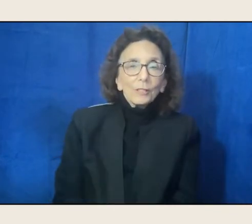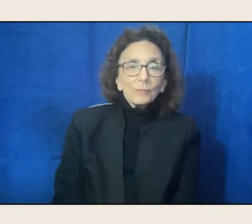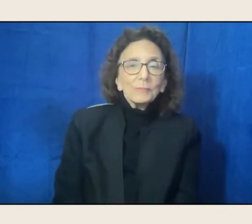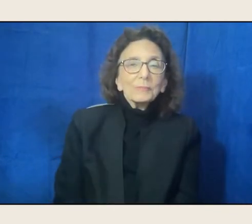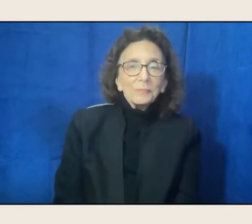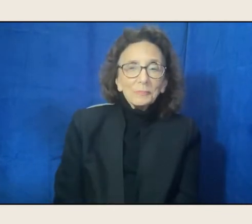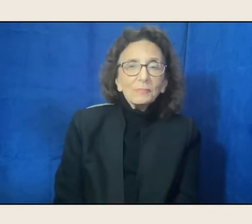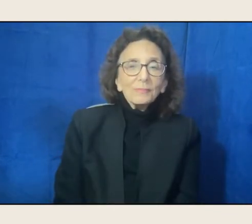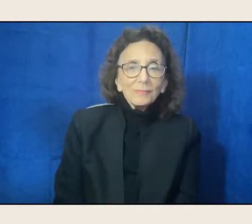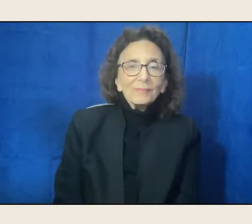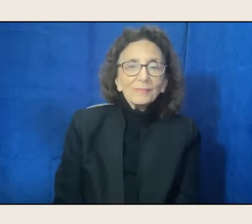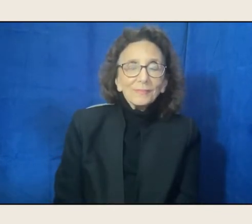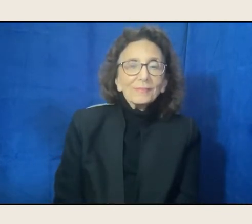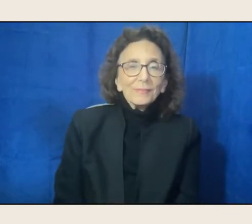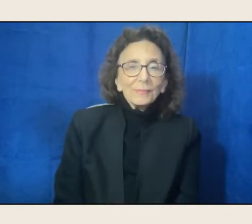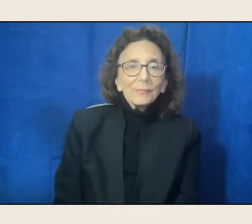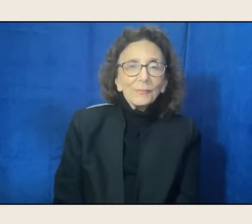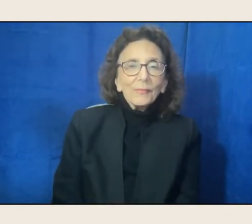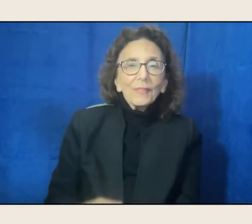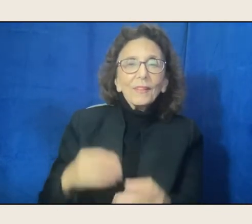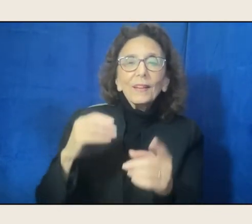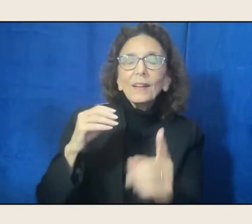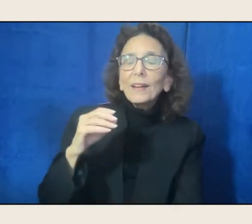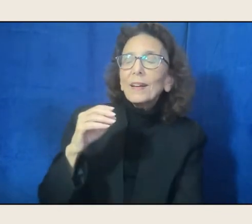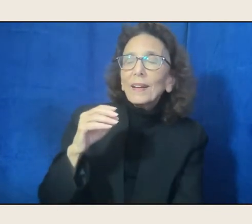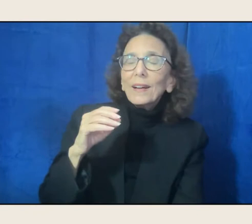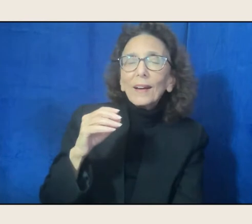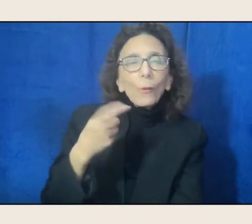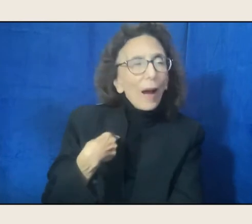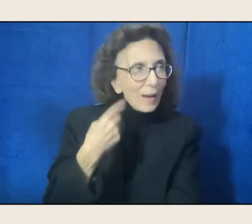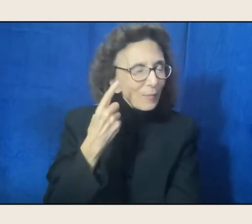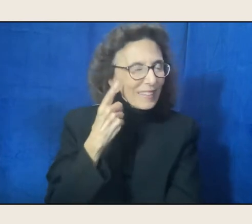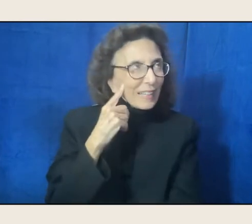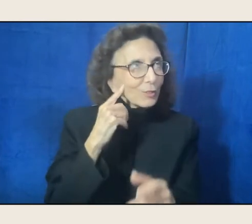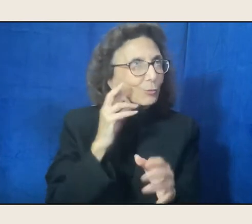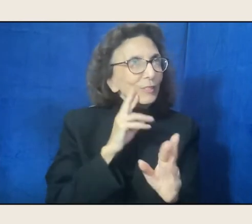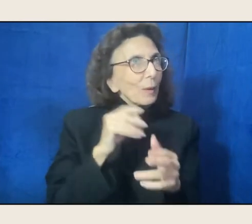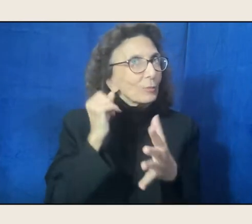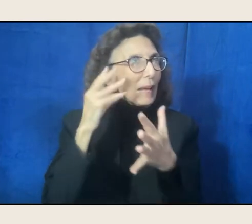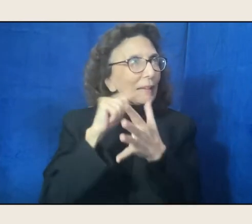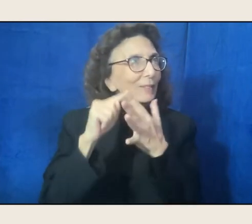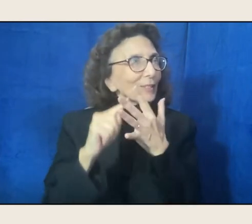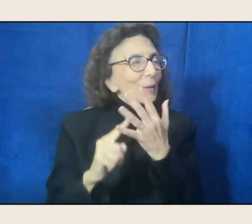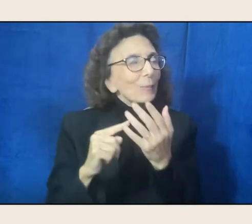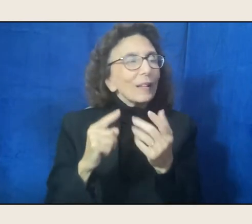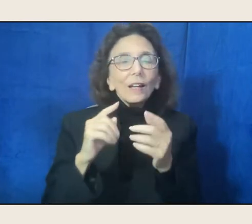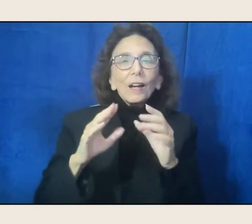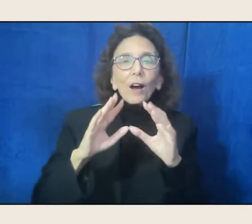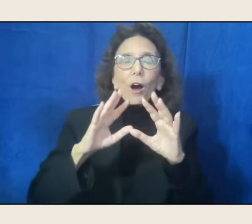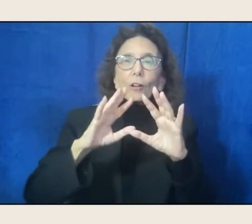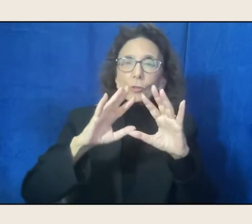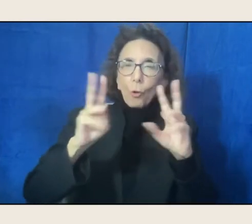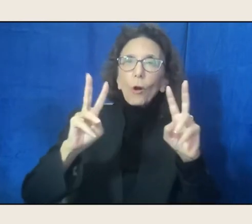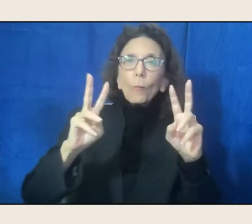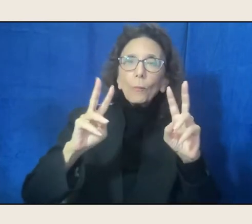I'm thinking to so many things you just said, but the topic, the overall topic of your poetry might be transformation.